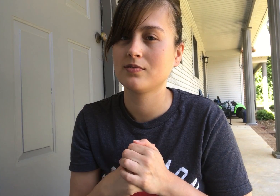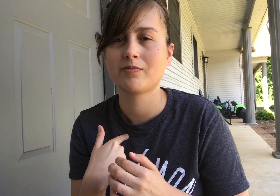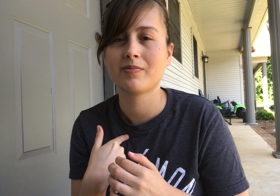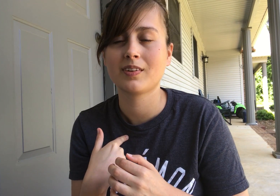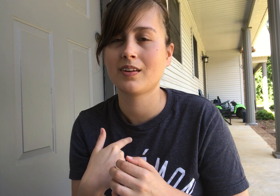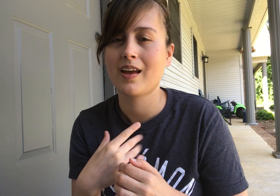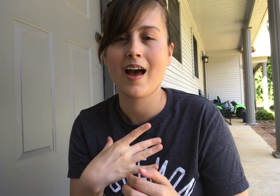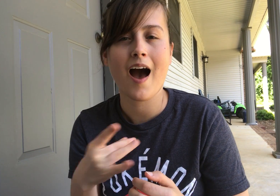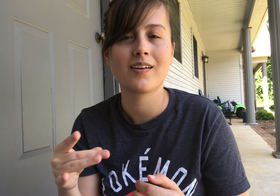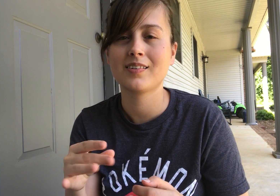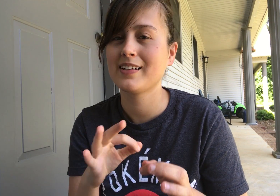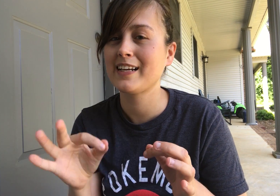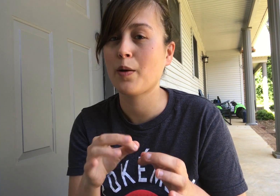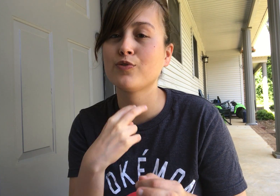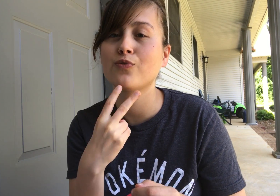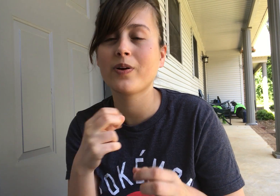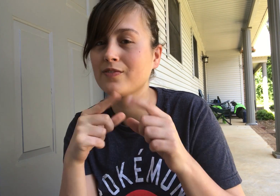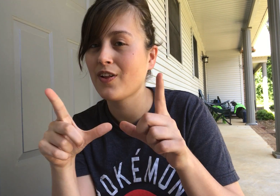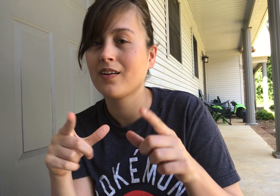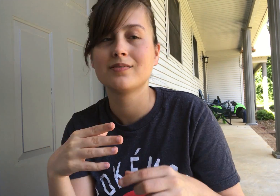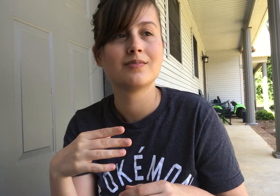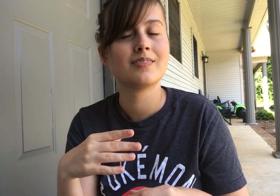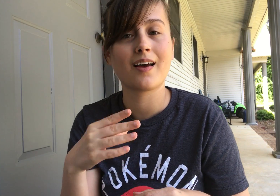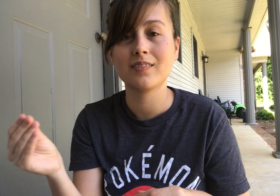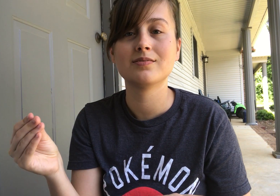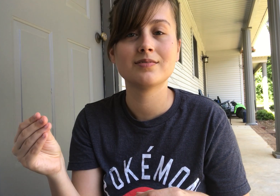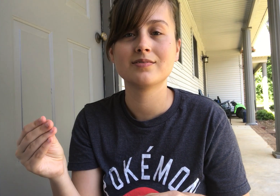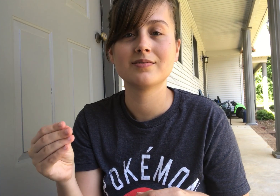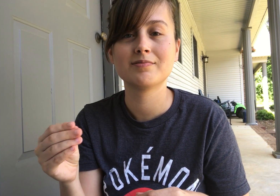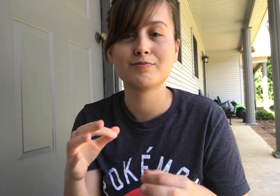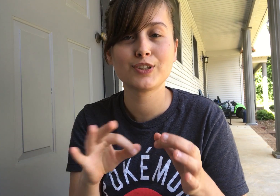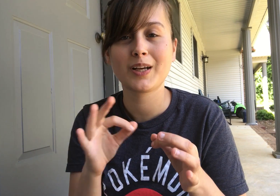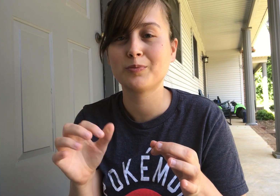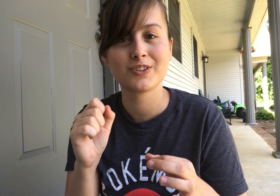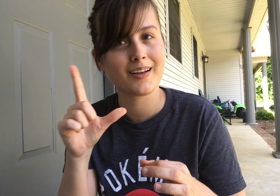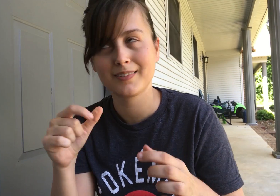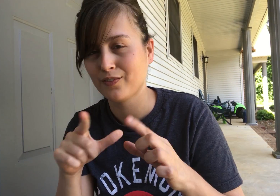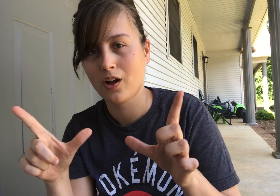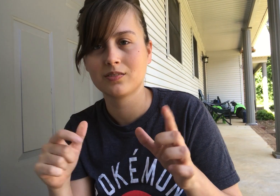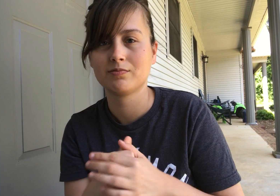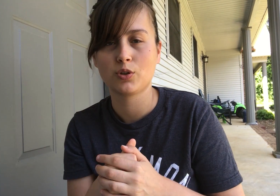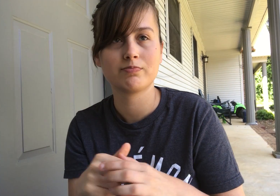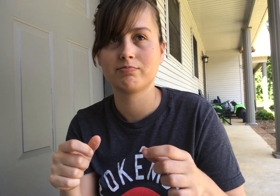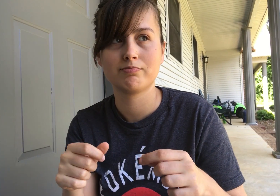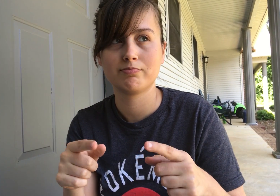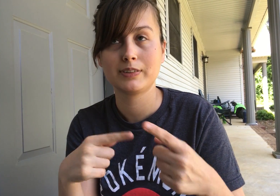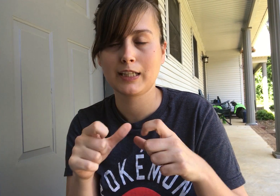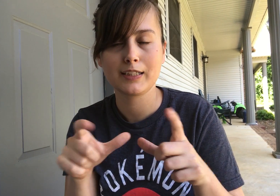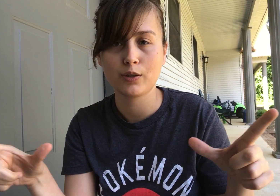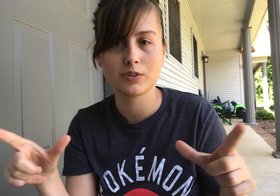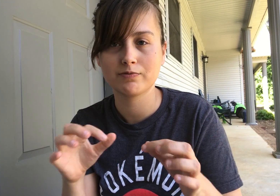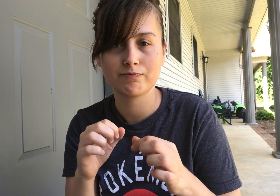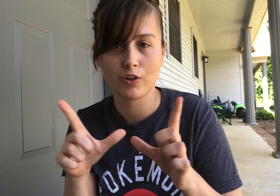I like captions on voiced vlogs and ASL/SL vlogs in general.